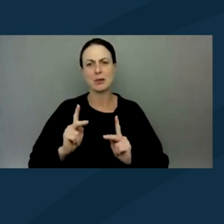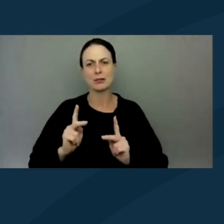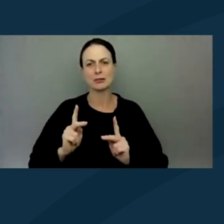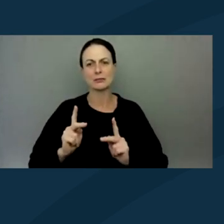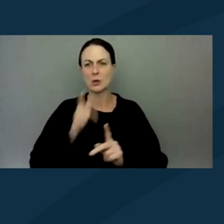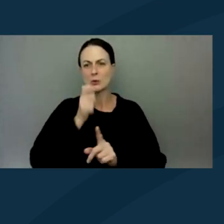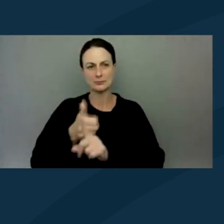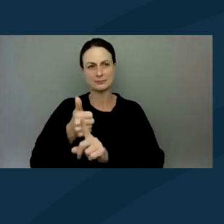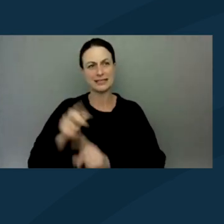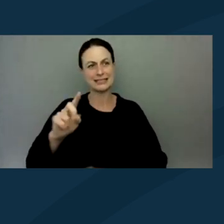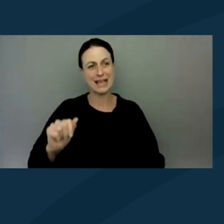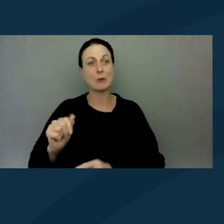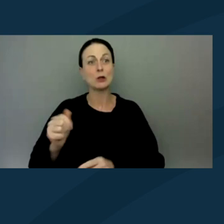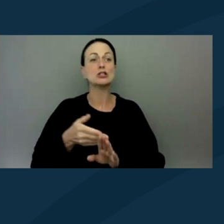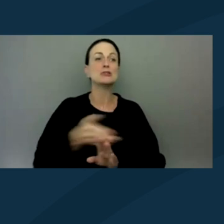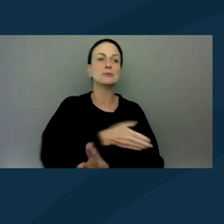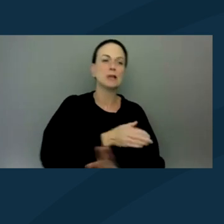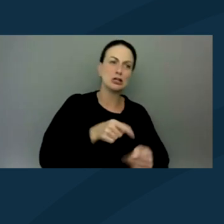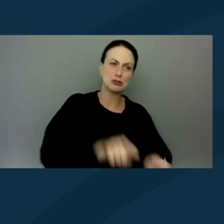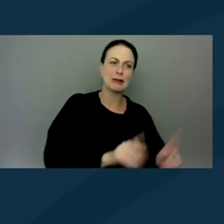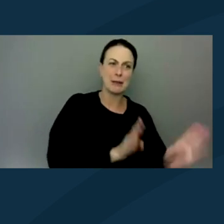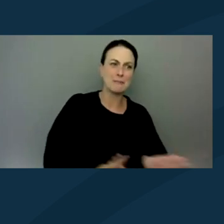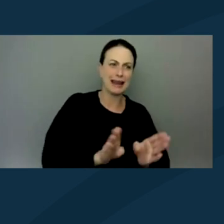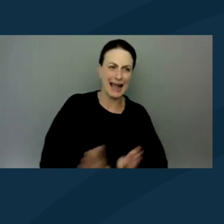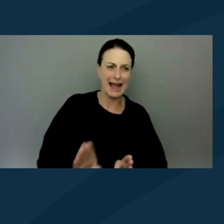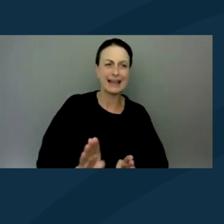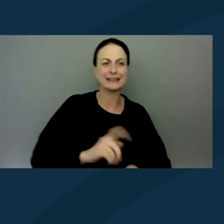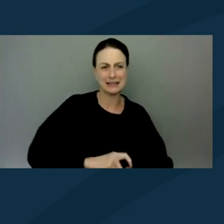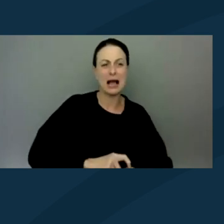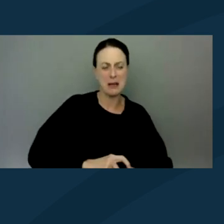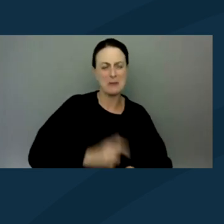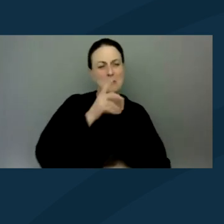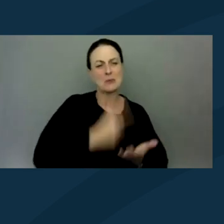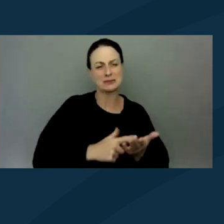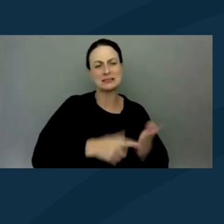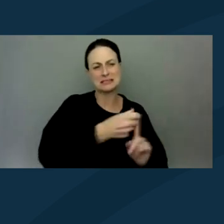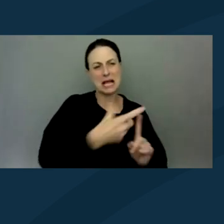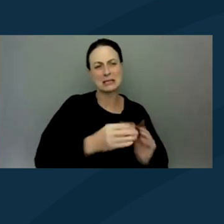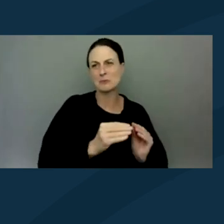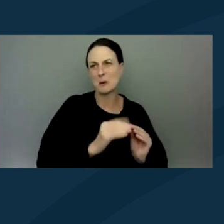in the planning phase right upfront. We're gonna talk a little bit about that later as well. But for now,